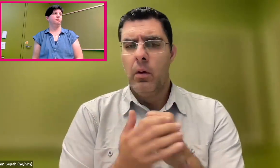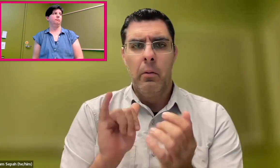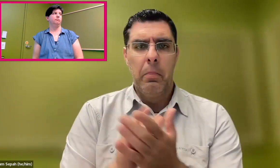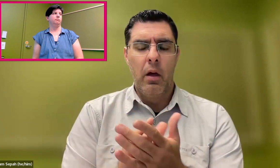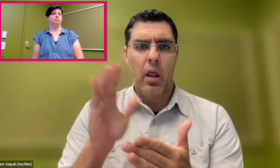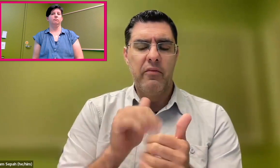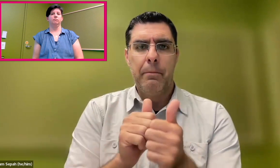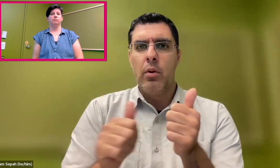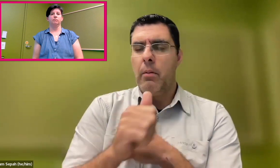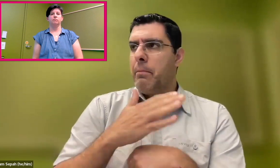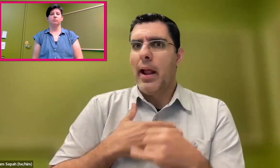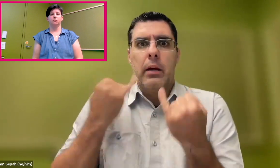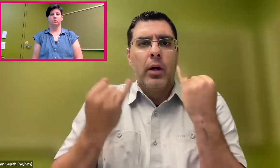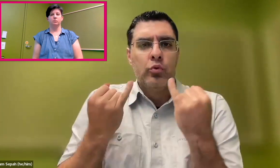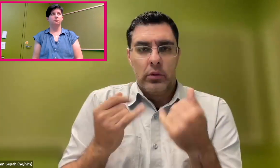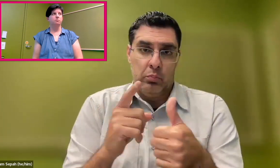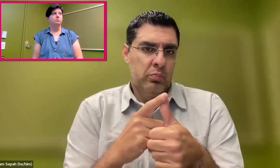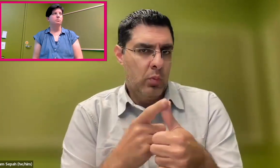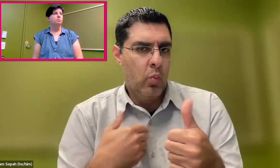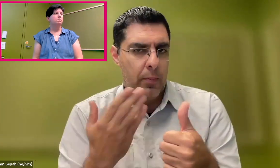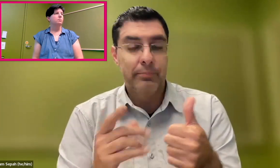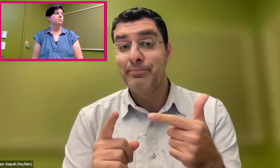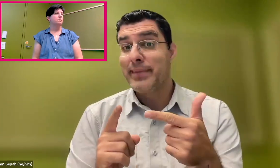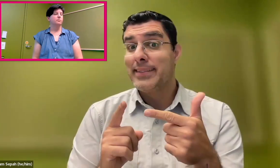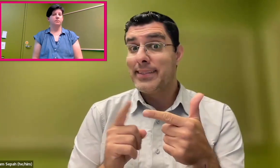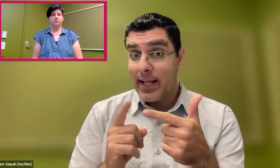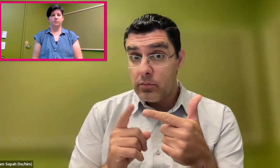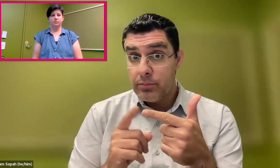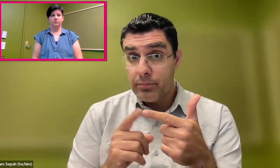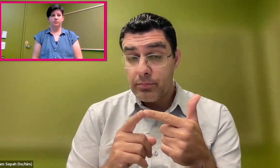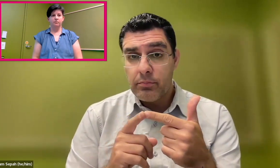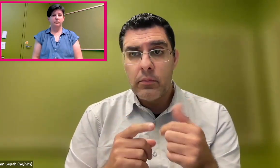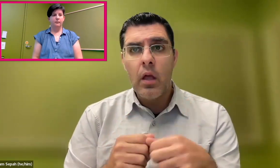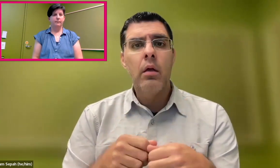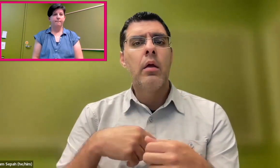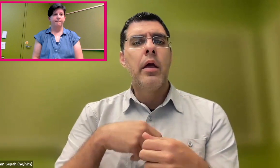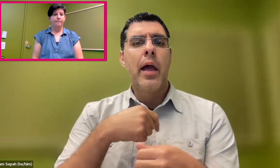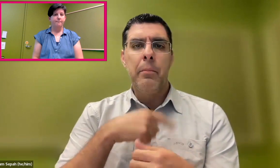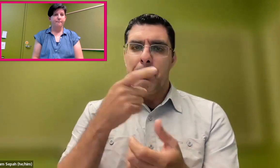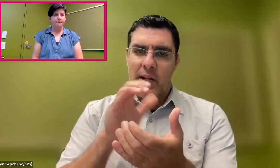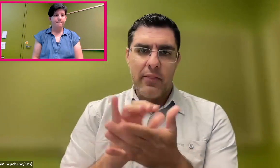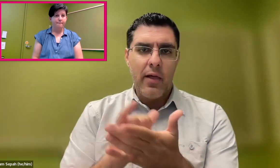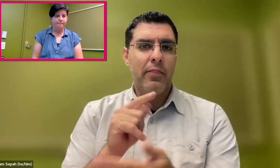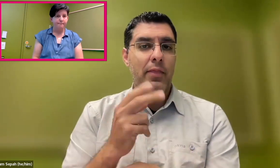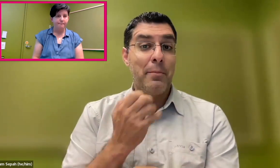And now, I mean, I've been able to work globally and do things beyond my wildest dreams.